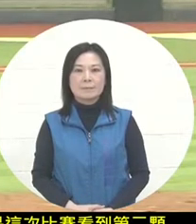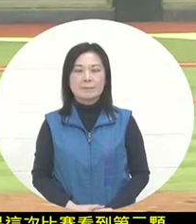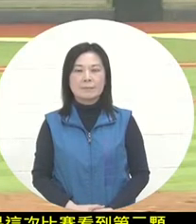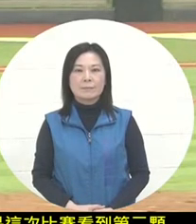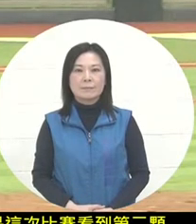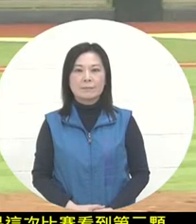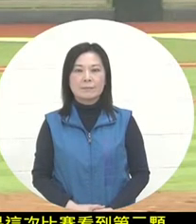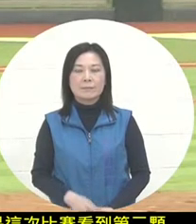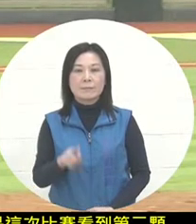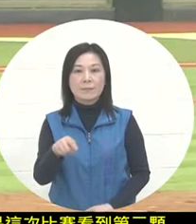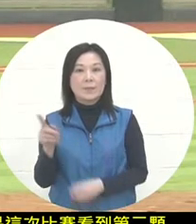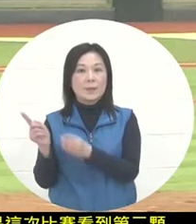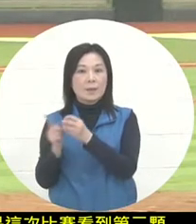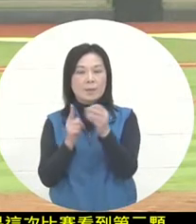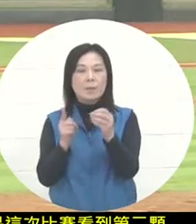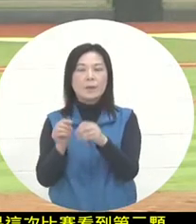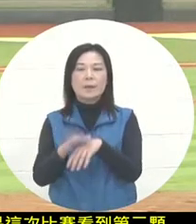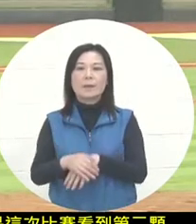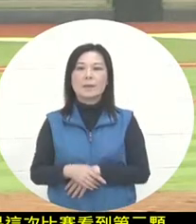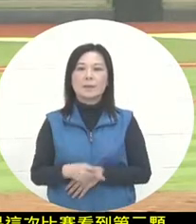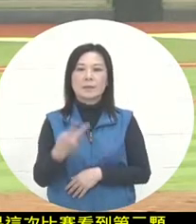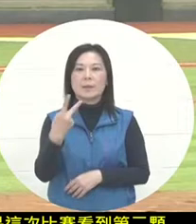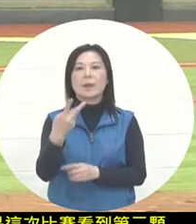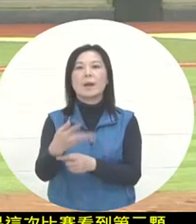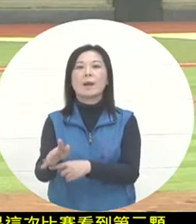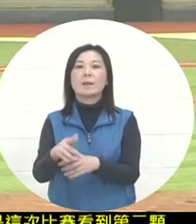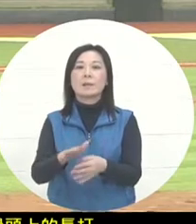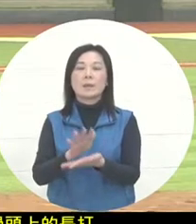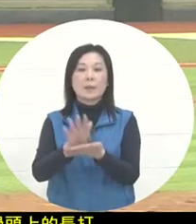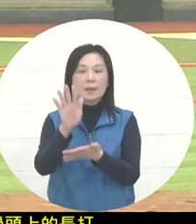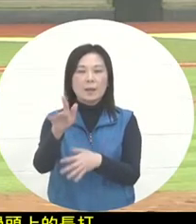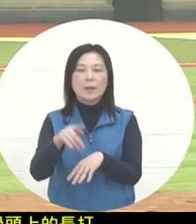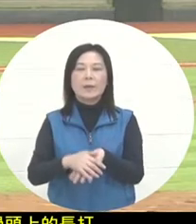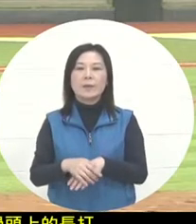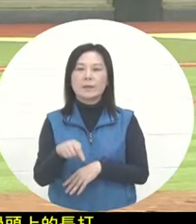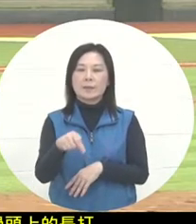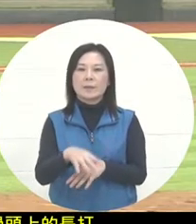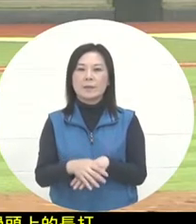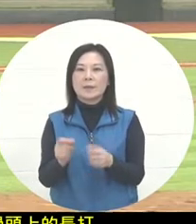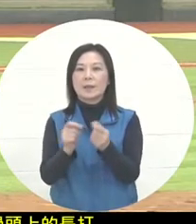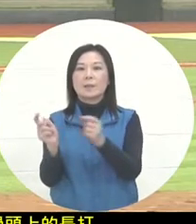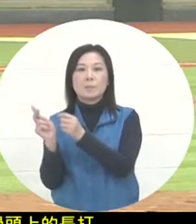DIY wing hit after two outs, both a strong hit by Anderson